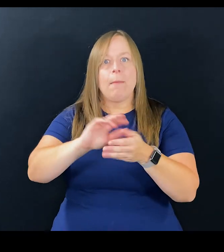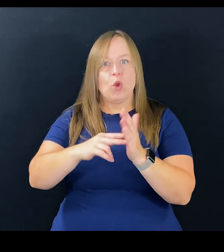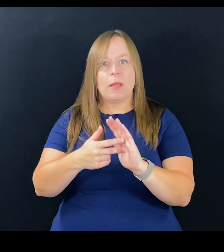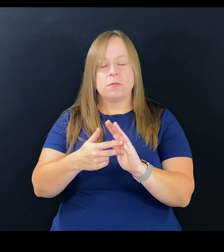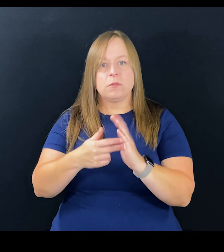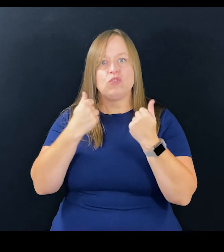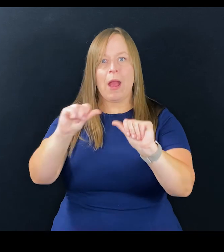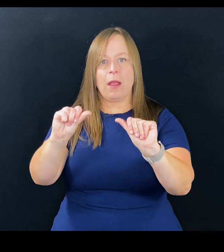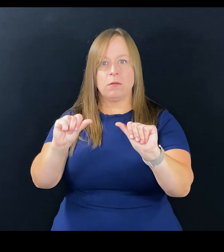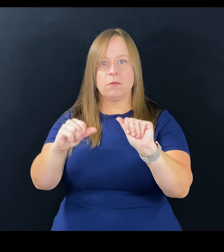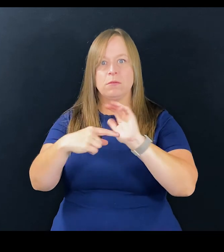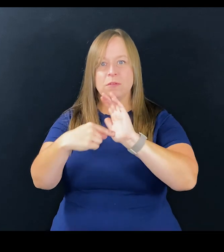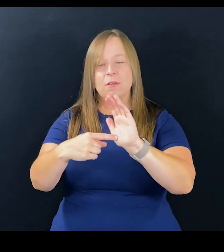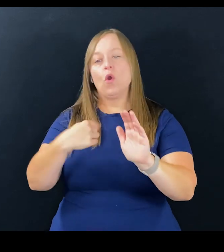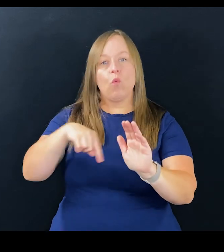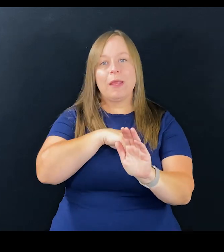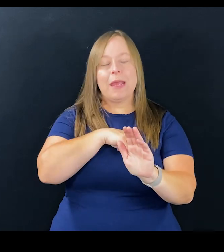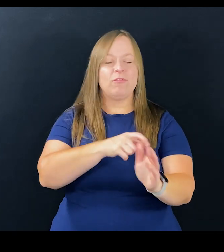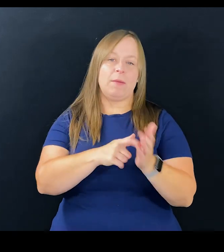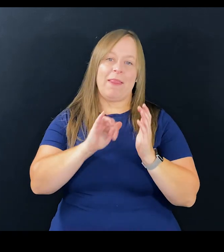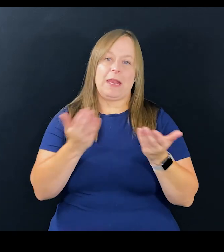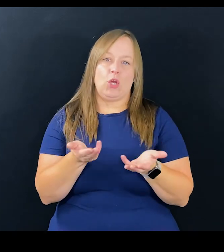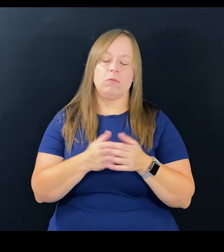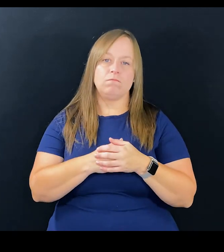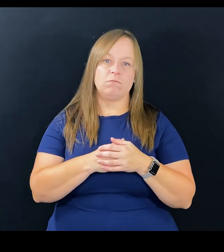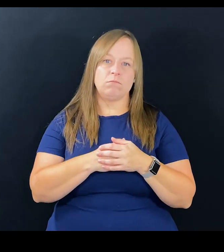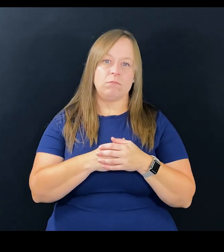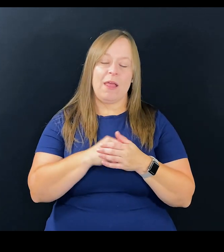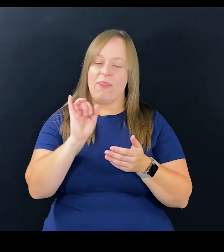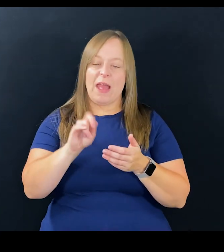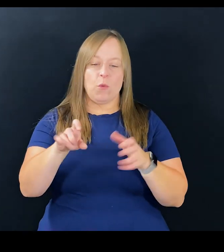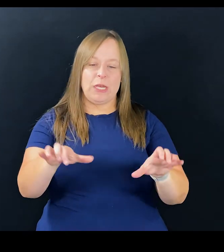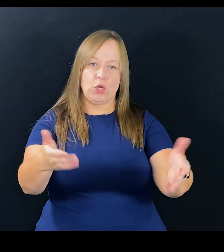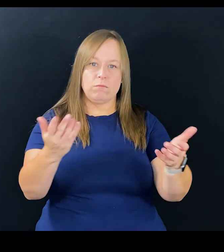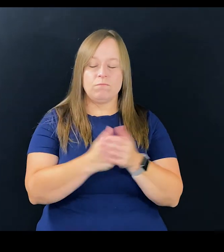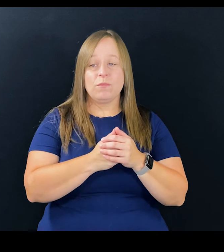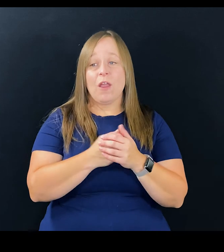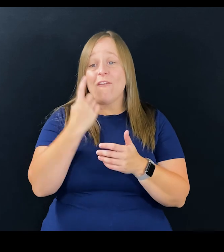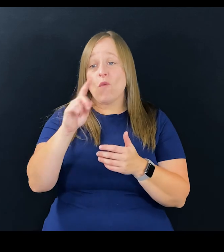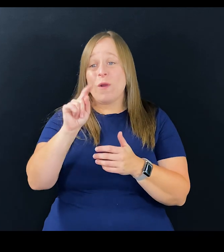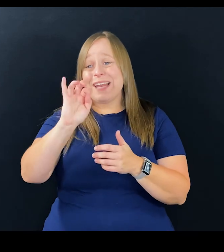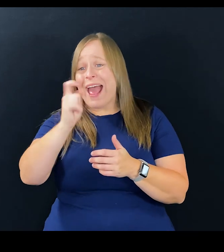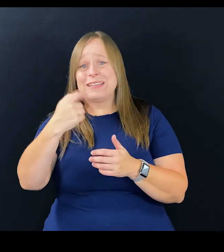They made an intentional act and we have to demand that, that's what we need to do.